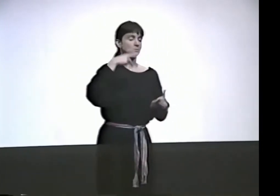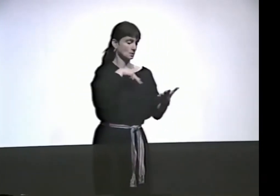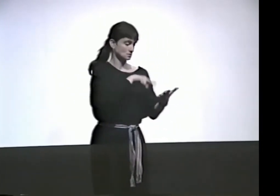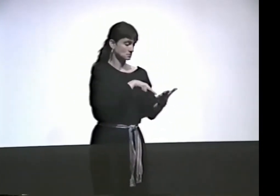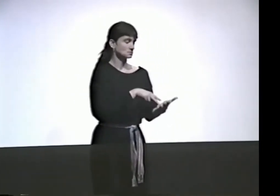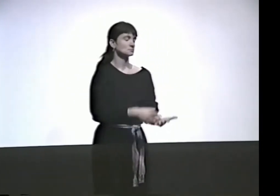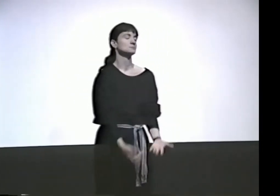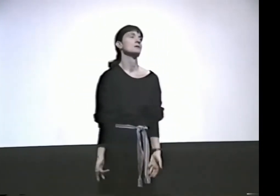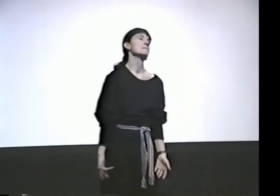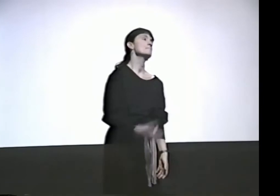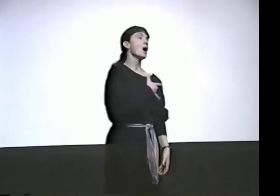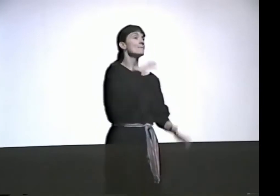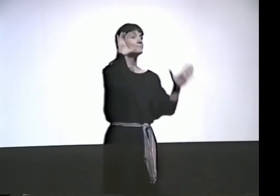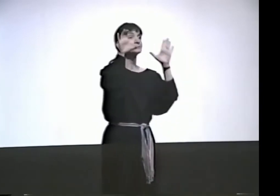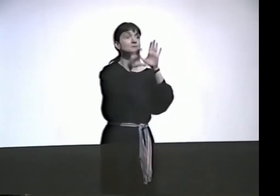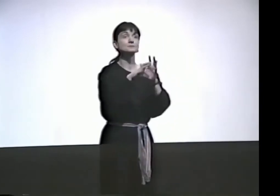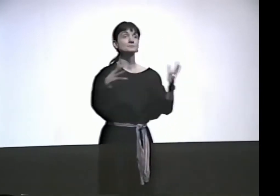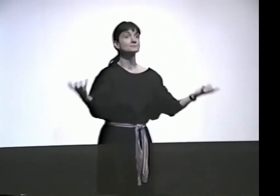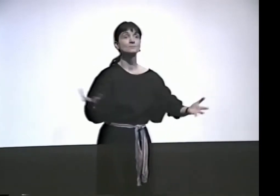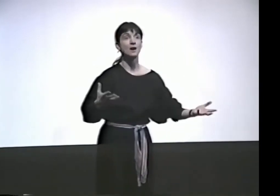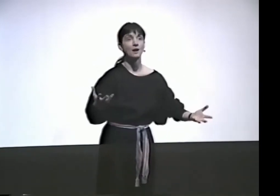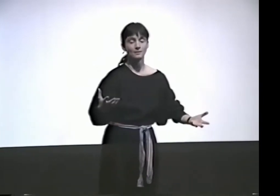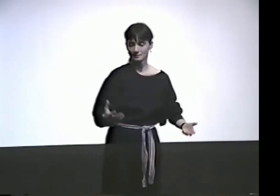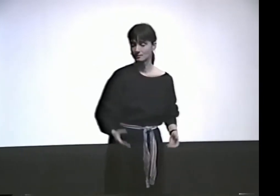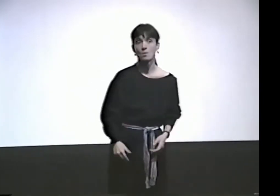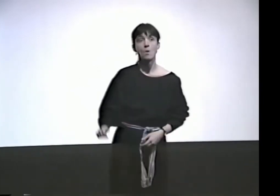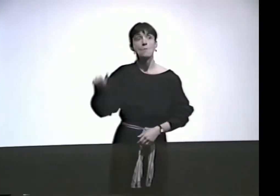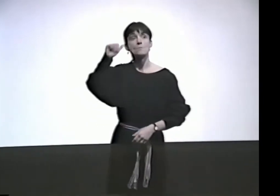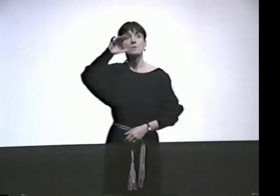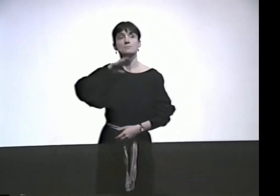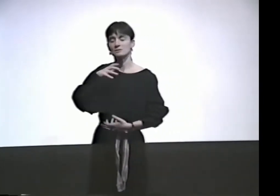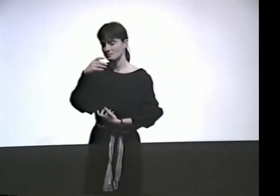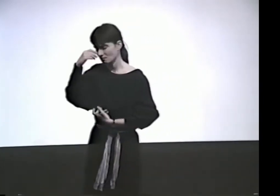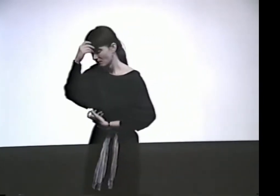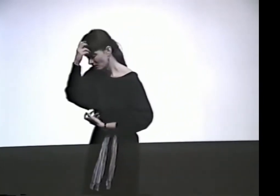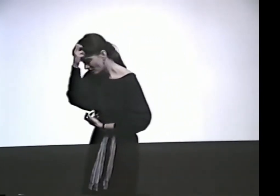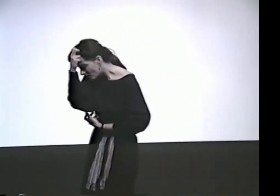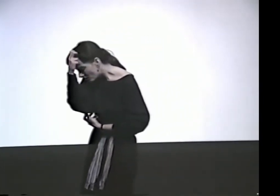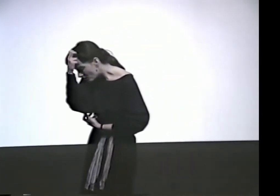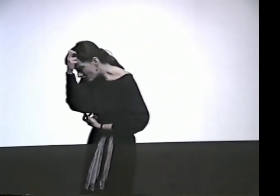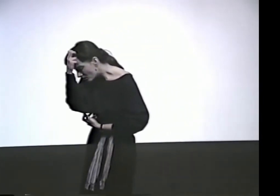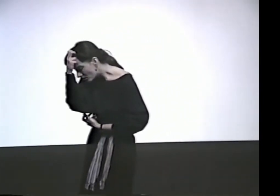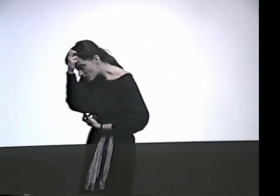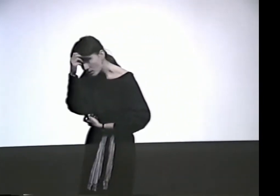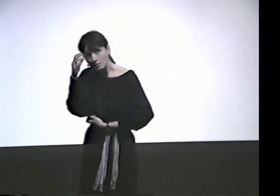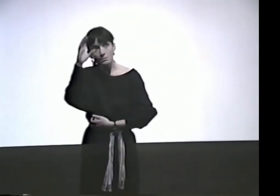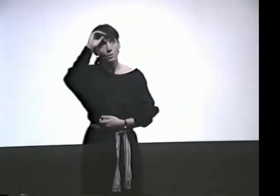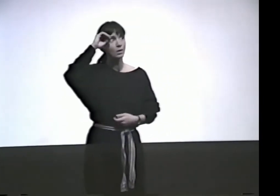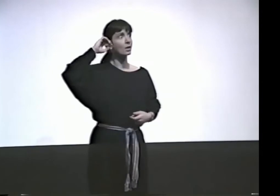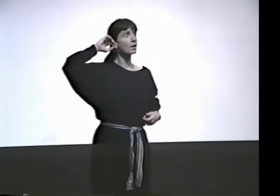AND I SAW THIS ONE ARTICLE WITH A PICTURE OF A WOMAN